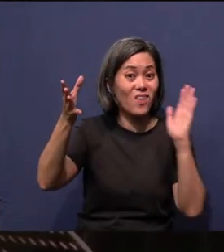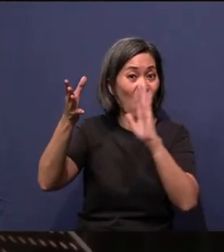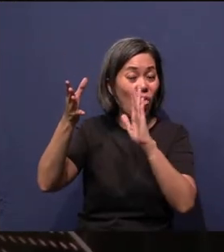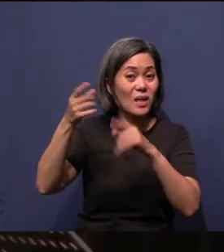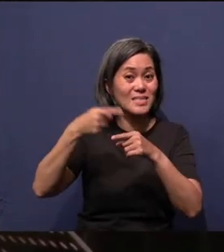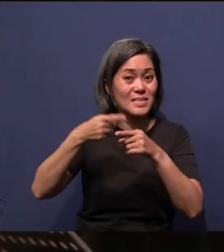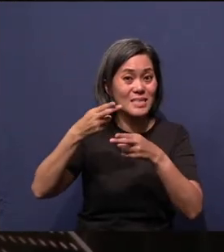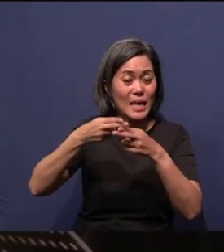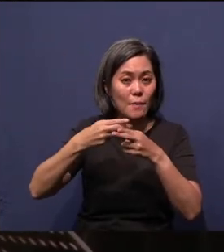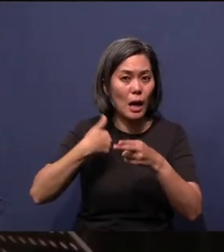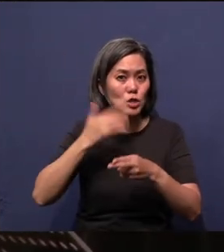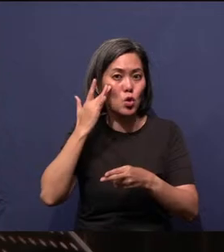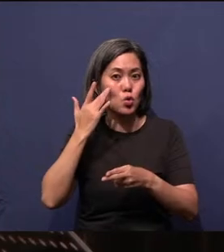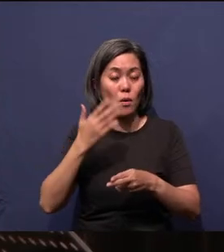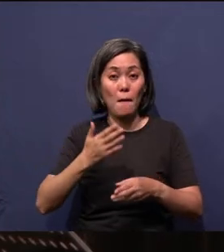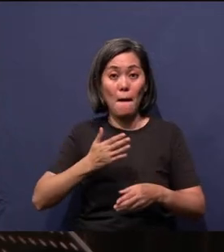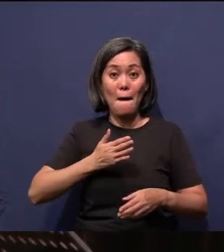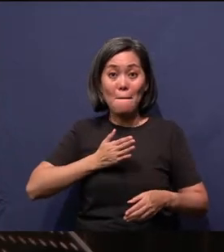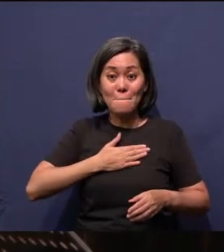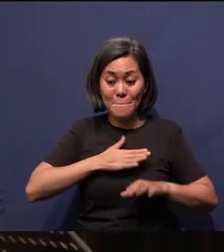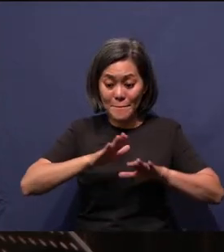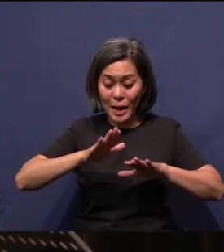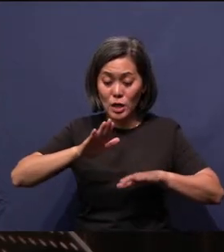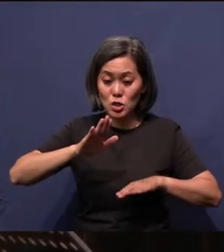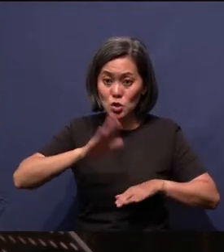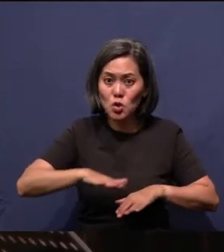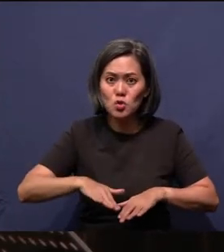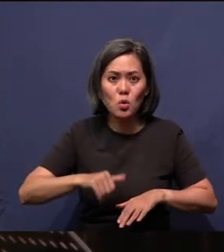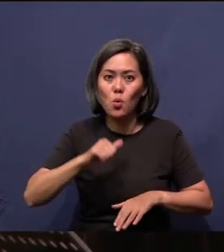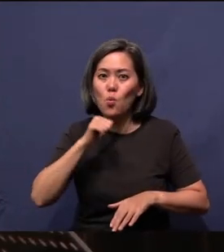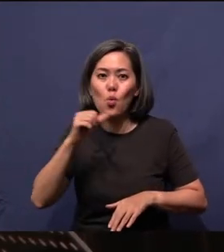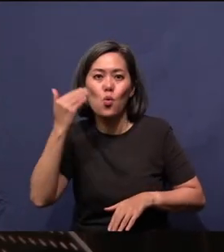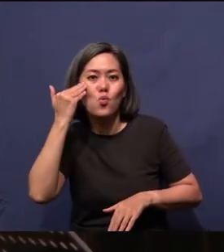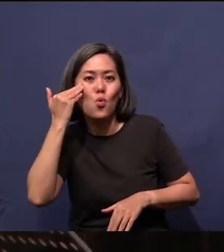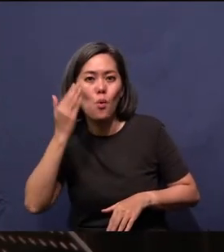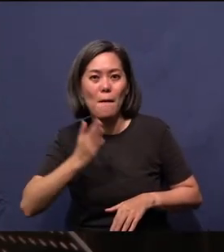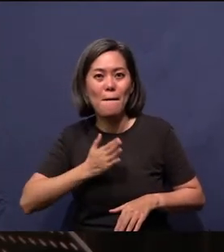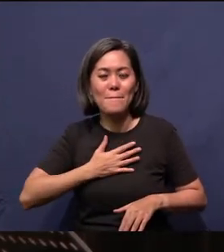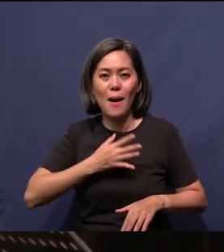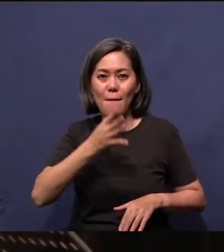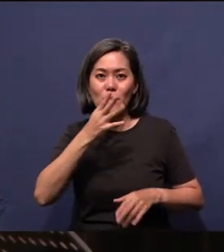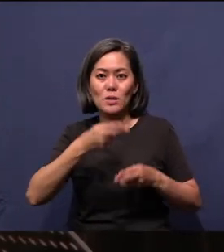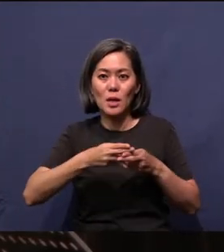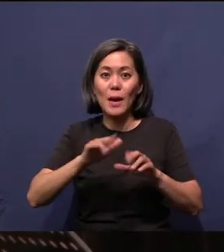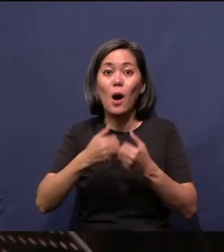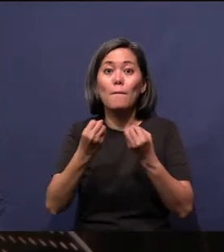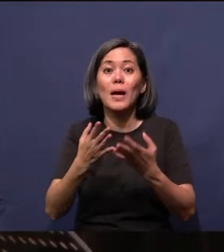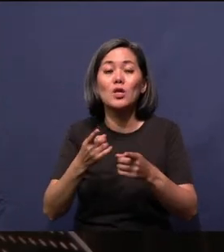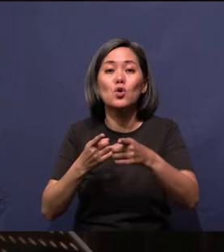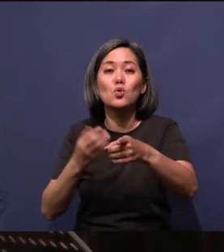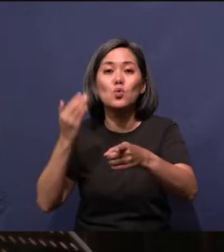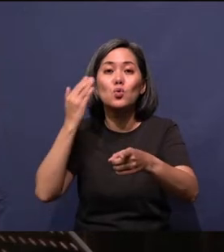Do you know that my children won't even know what my mother's name is? How many of you know the name of your great-great grandfather?